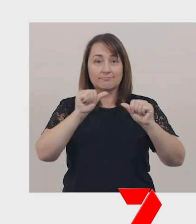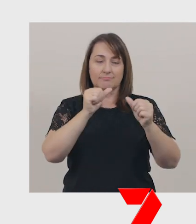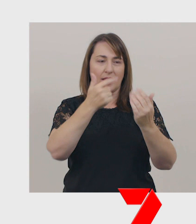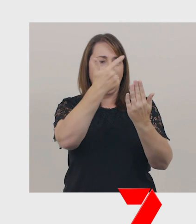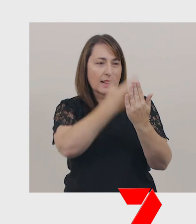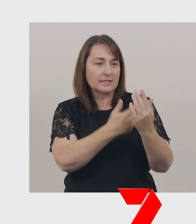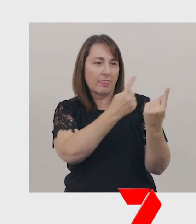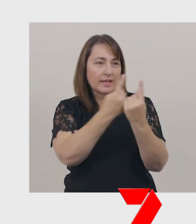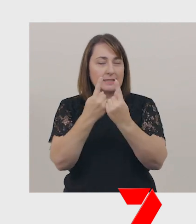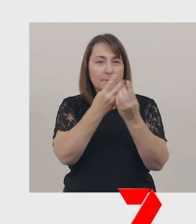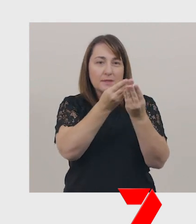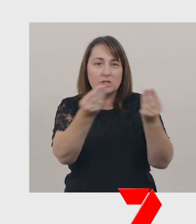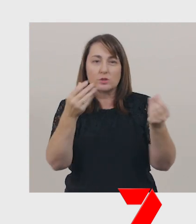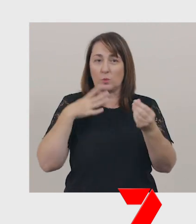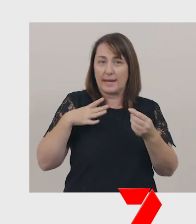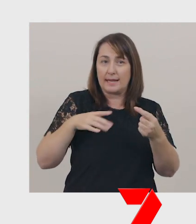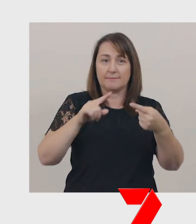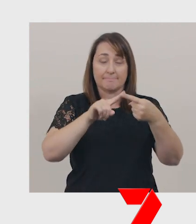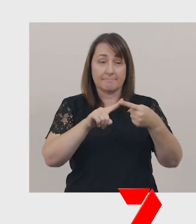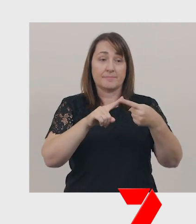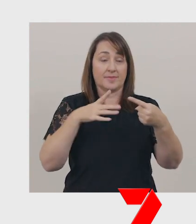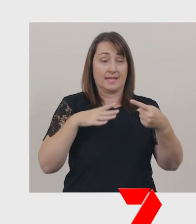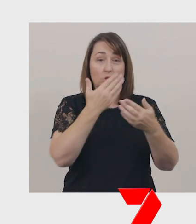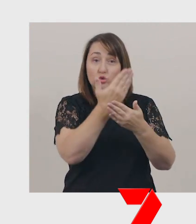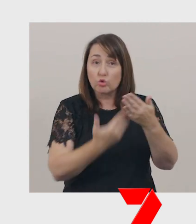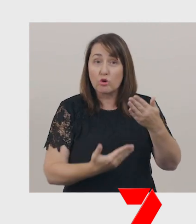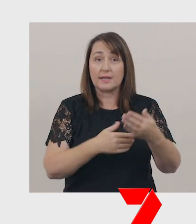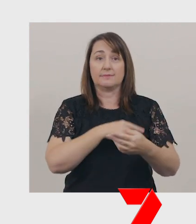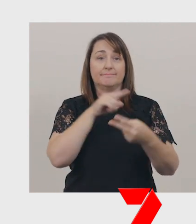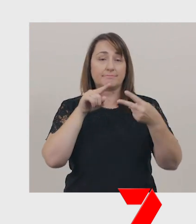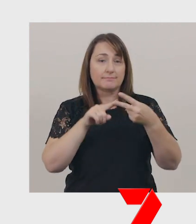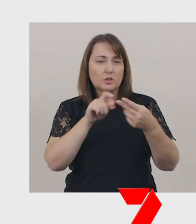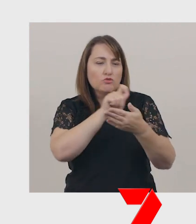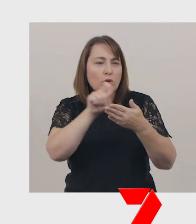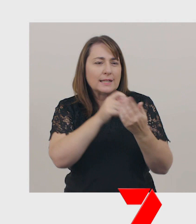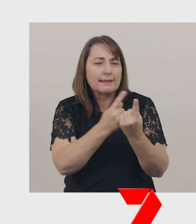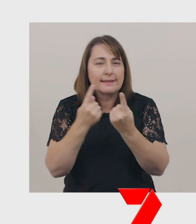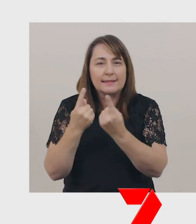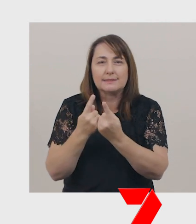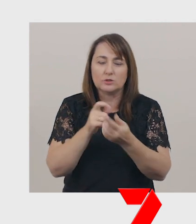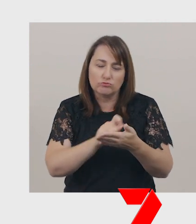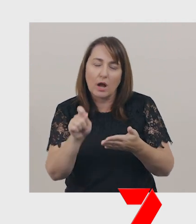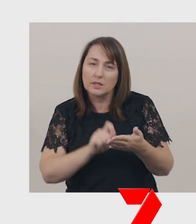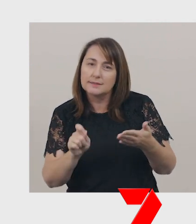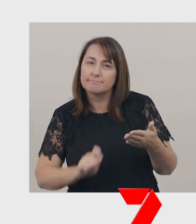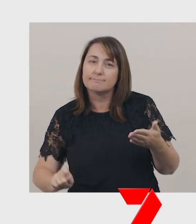These will include your story, and you also need some writing materials.